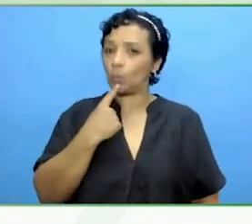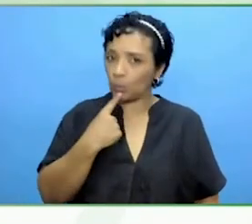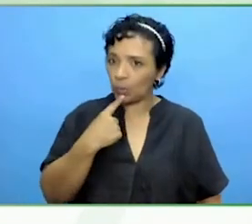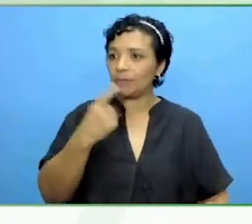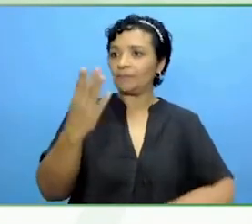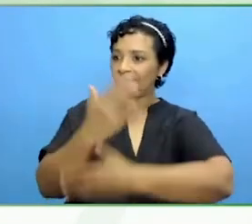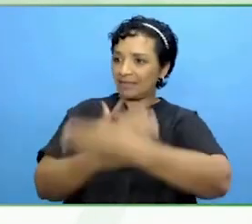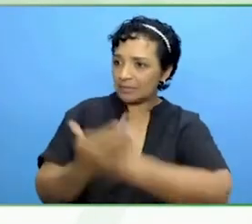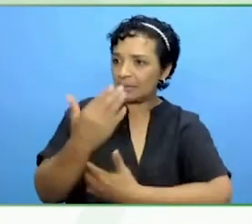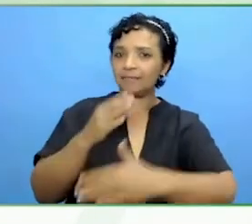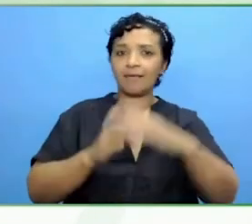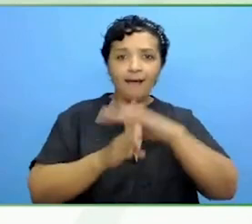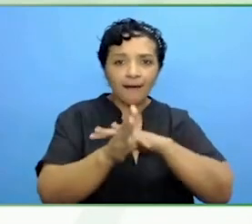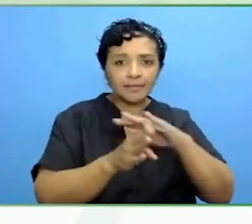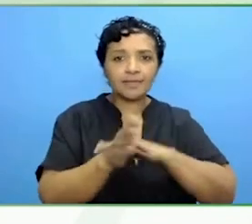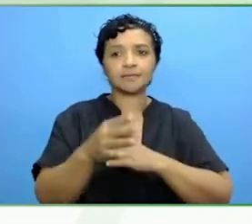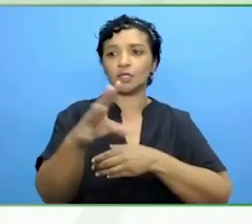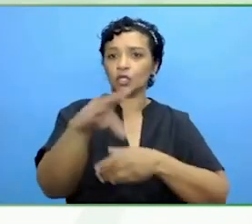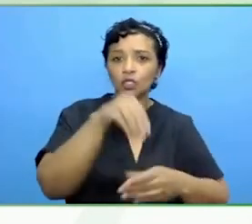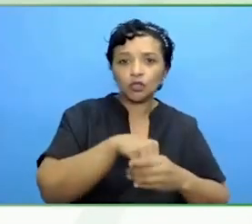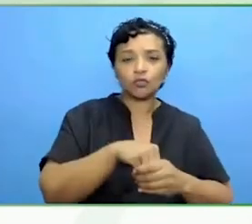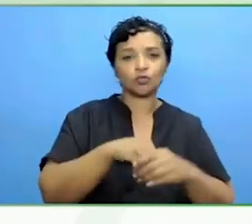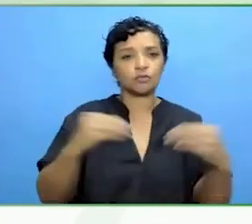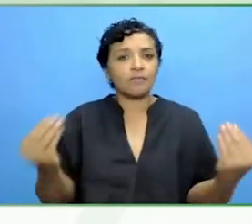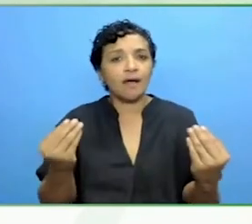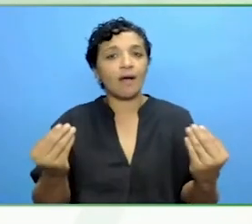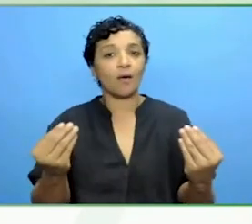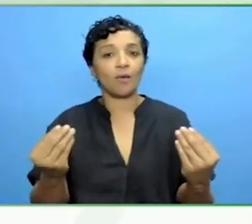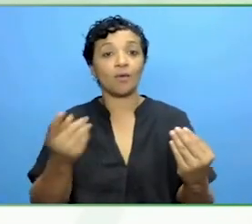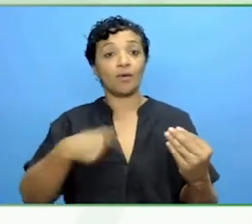could put out a call to action to everyone, it is not only a safe